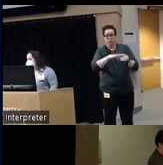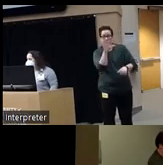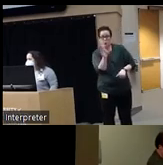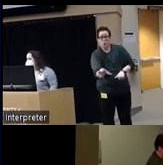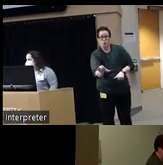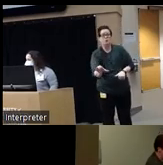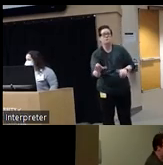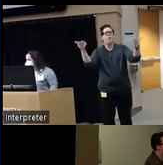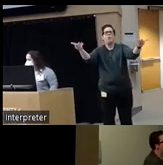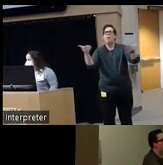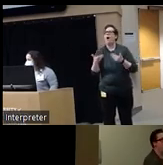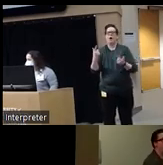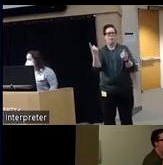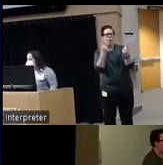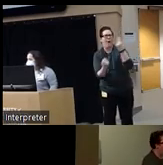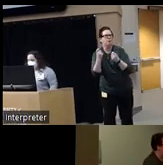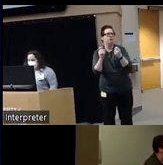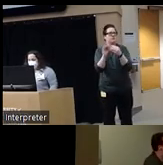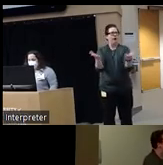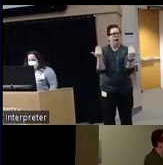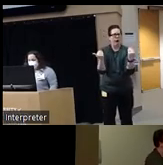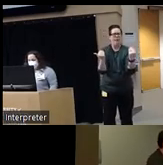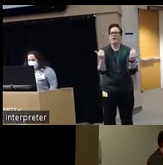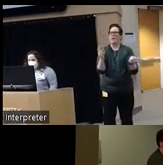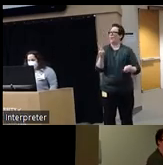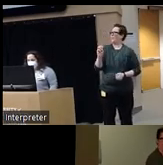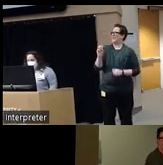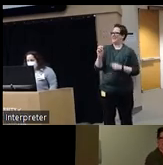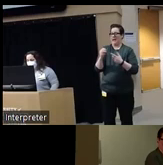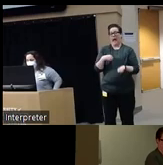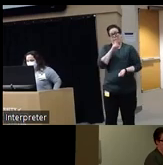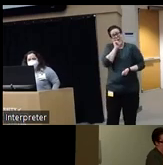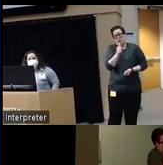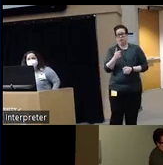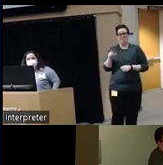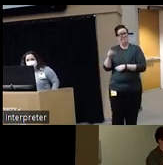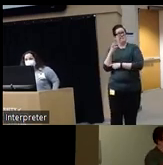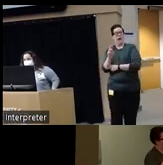welcome your questions and comments I say we I'm actually not sure if Dr Michaels does appreciate